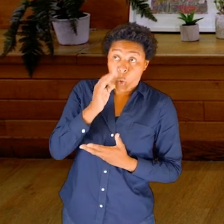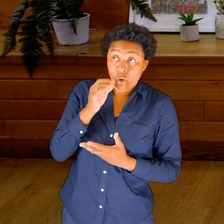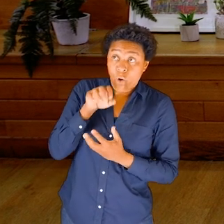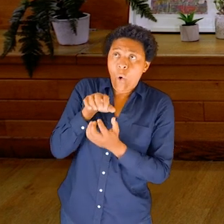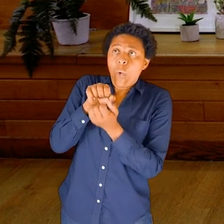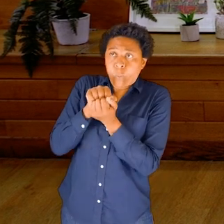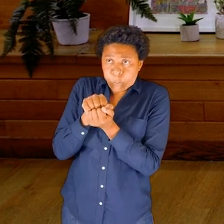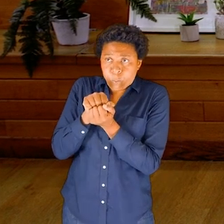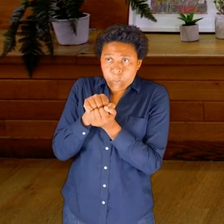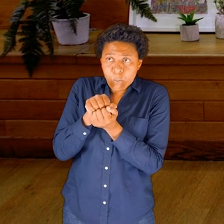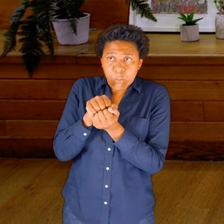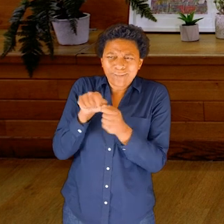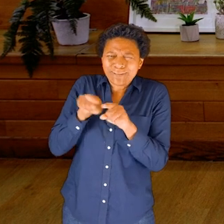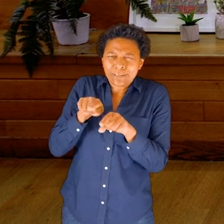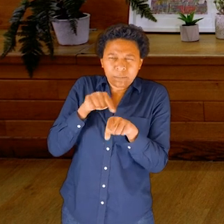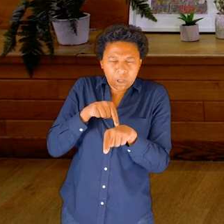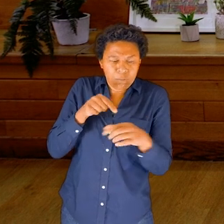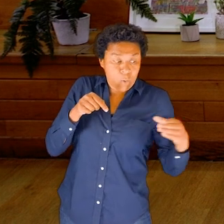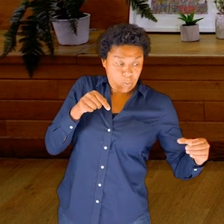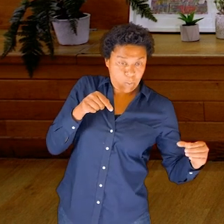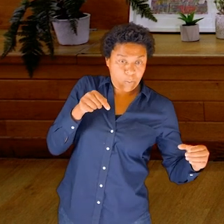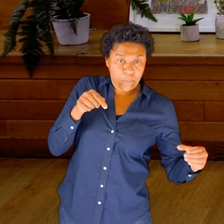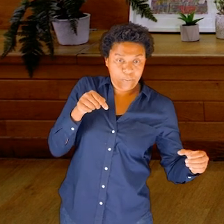hold of your bottle as well— again, make sure the lid is on properly.